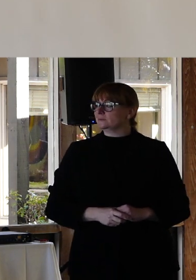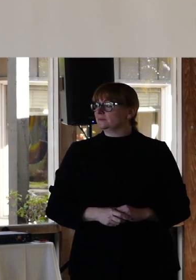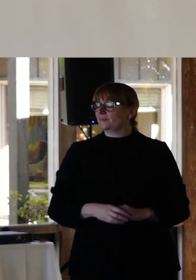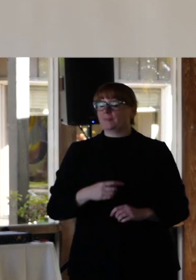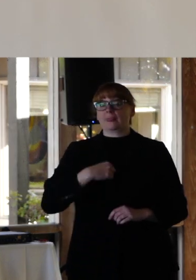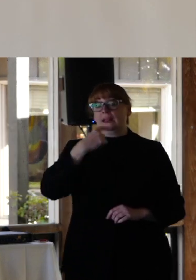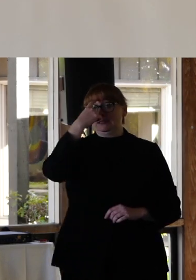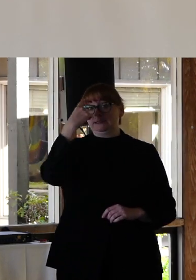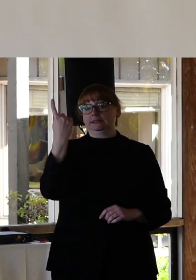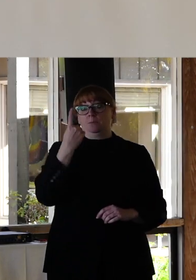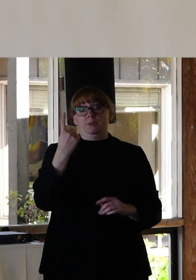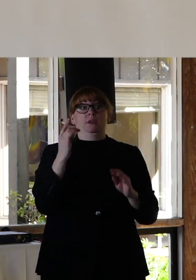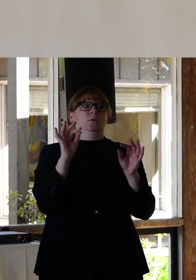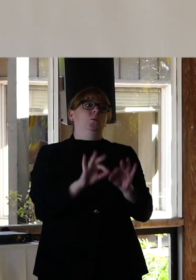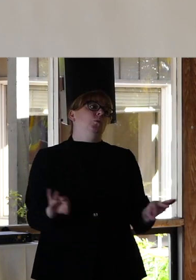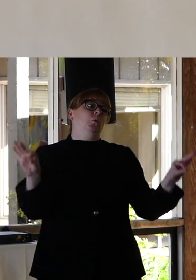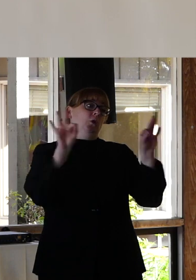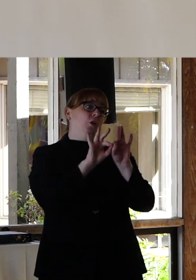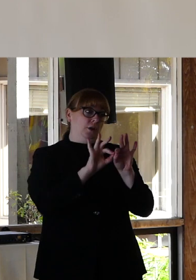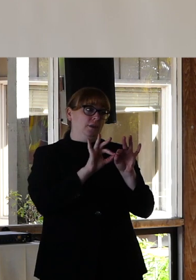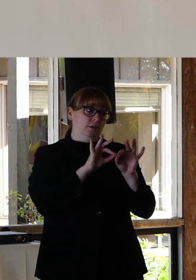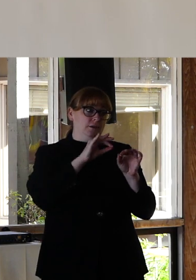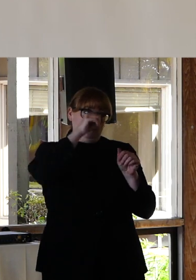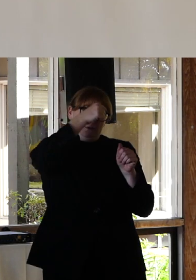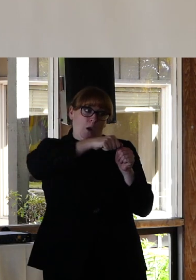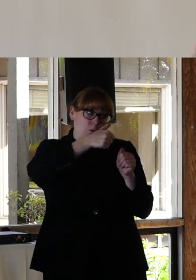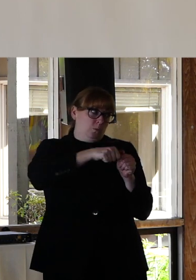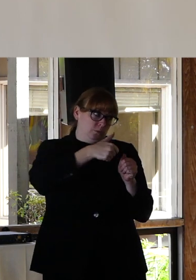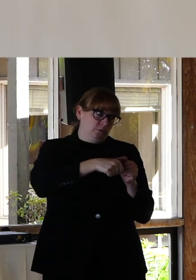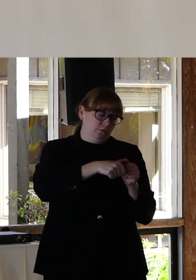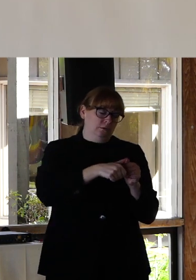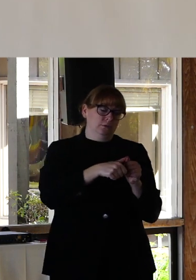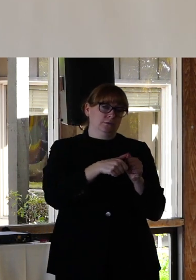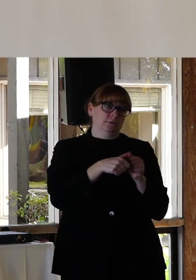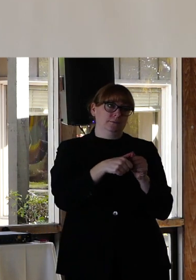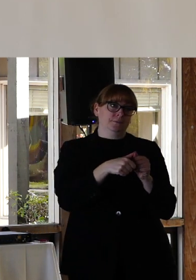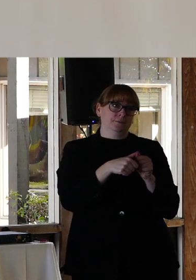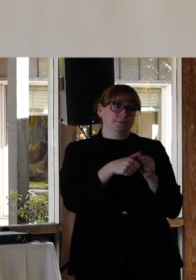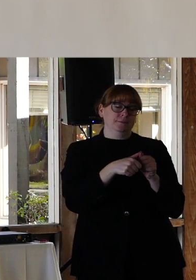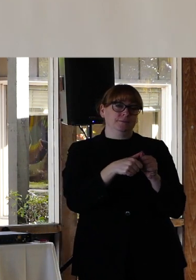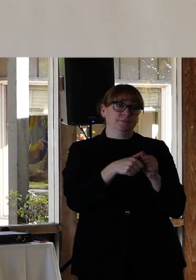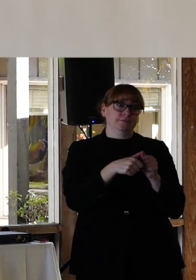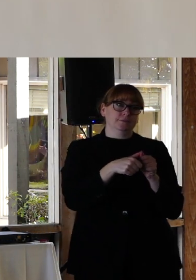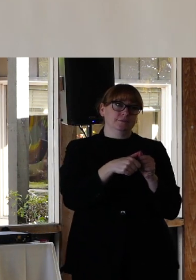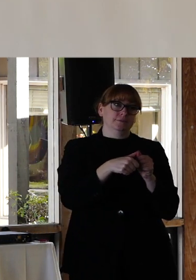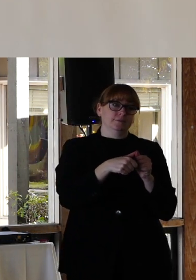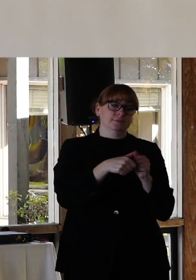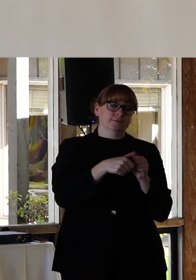And I think that's something worth noting on that,